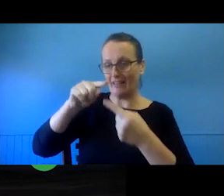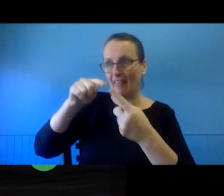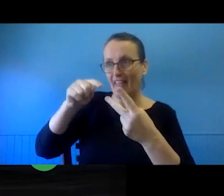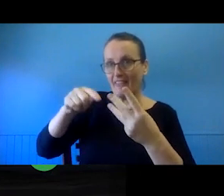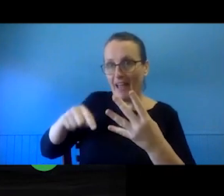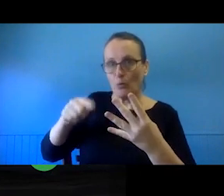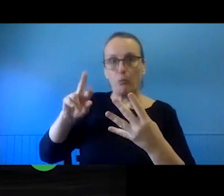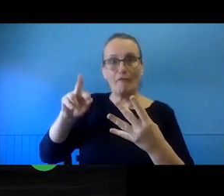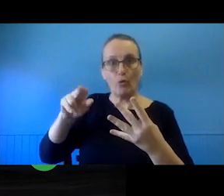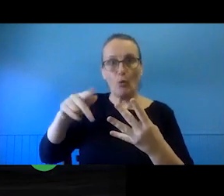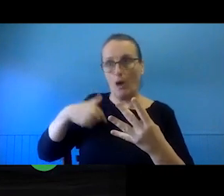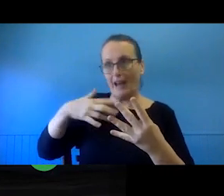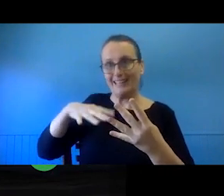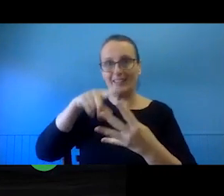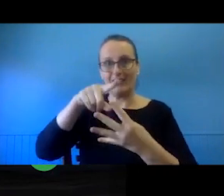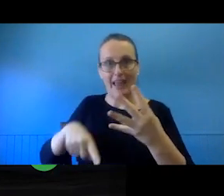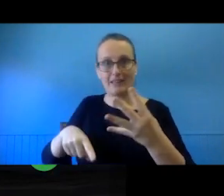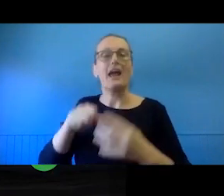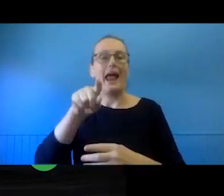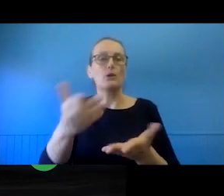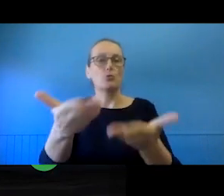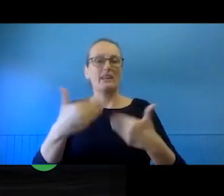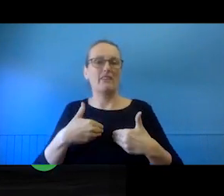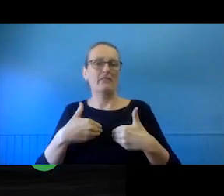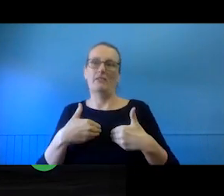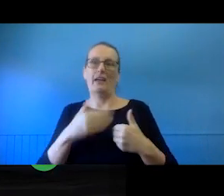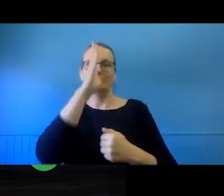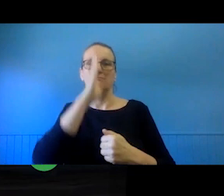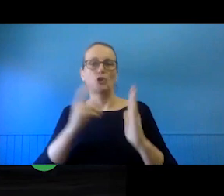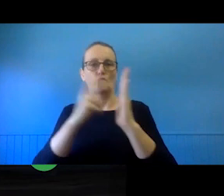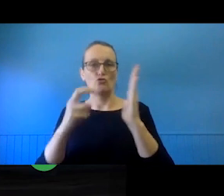of it, and it essentially rolls you out a standardised contract and specified a fee.